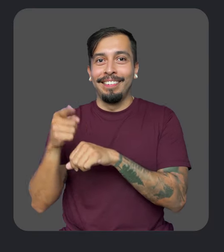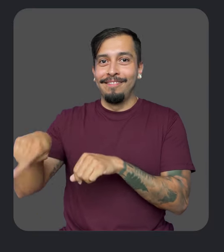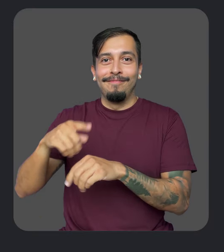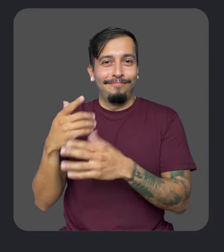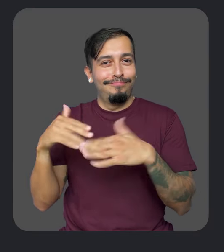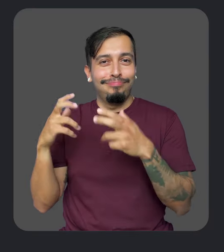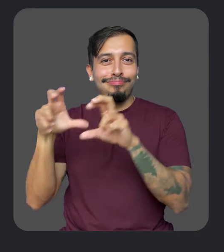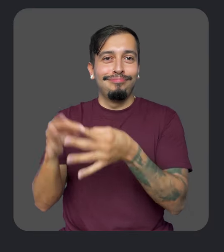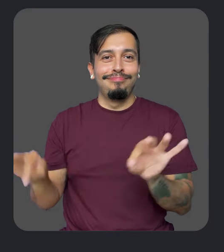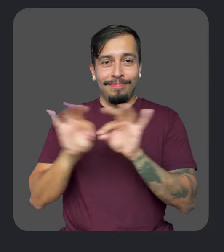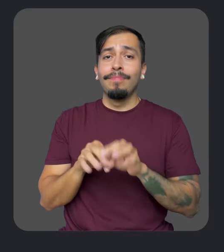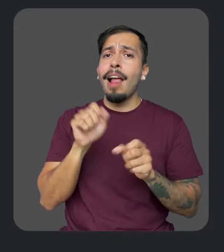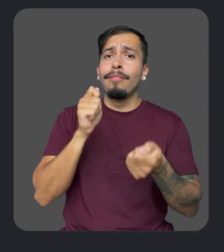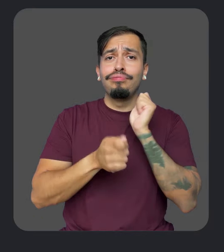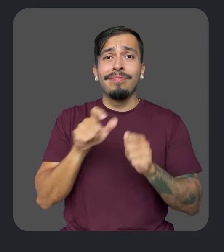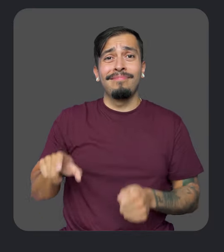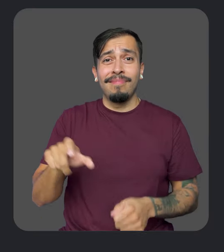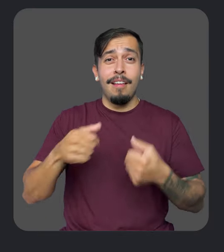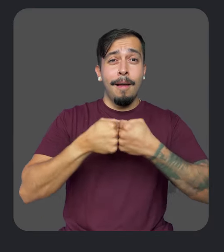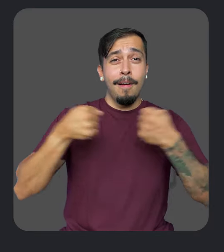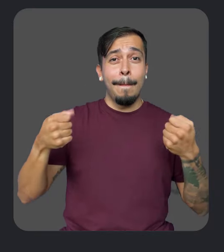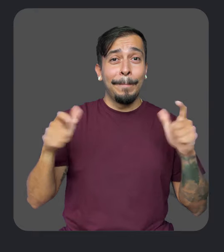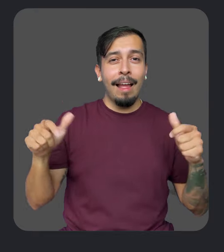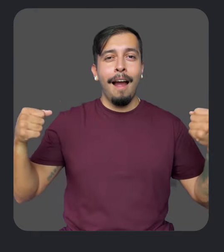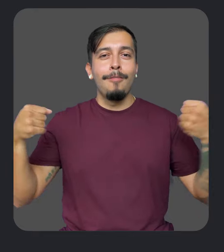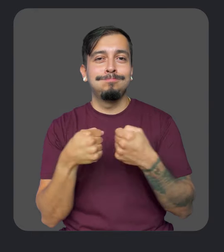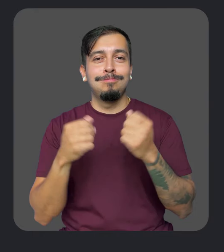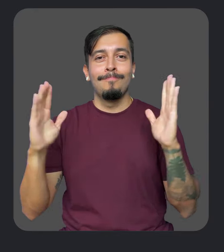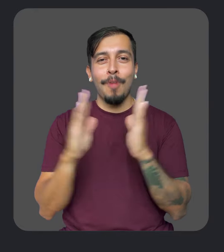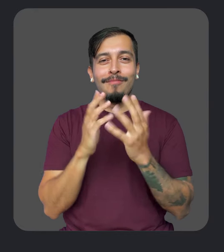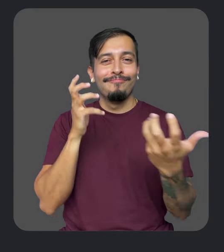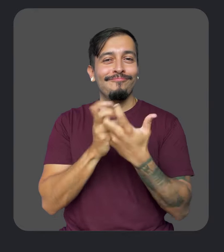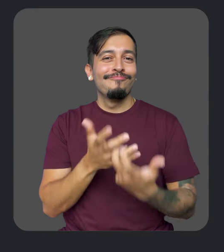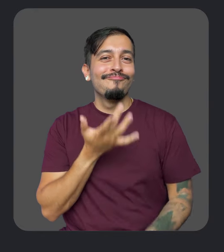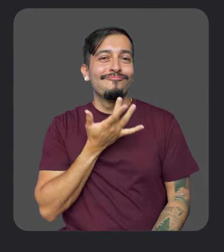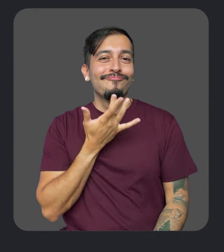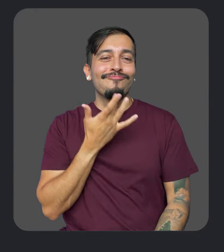And you can change the size of your mouse cursor in slider settings to make it even bigger or smaller based on your preferences.